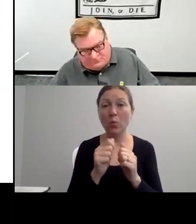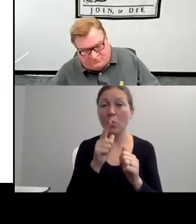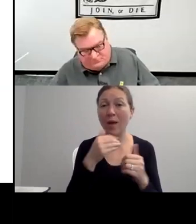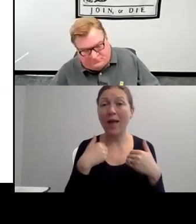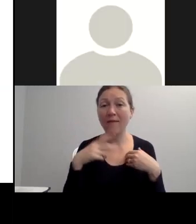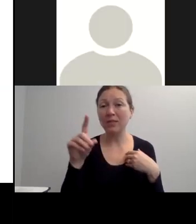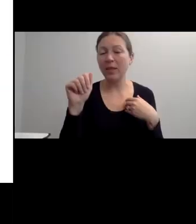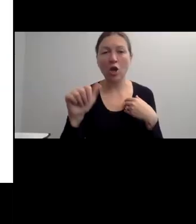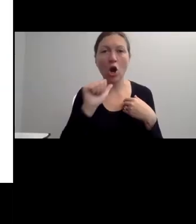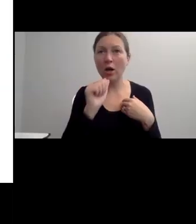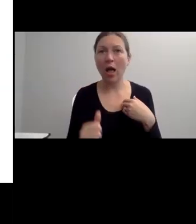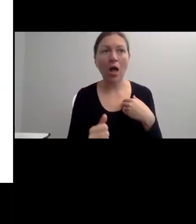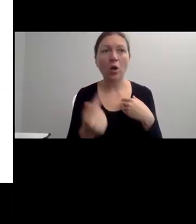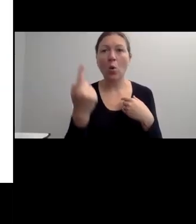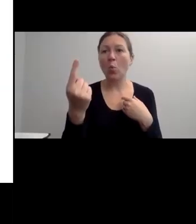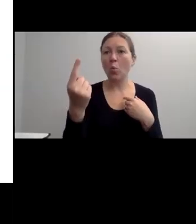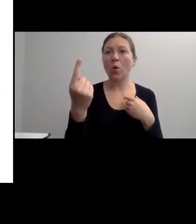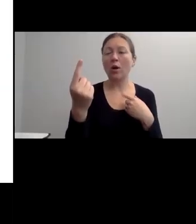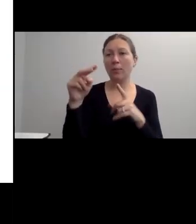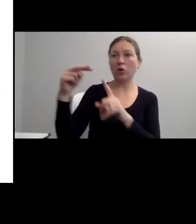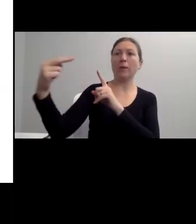NUMBER 5 REPORT ACCURATELY.